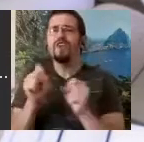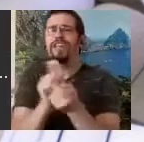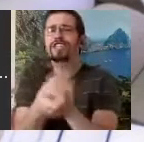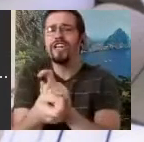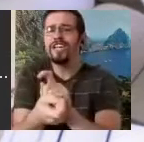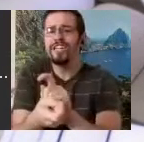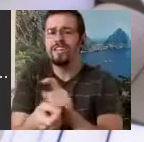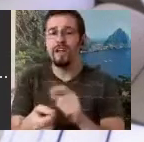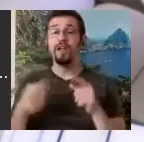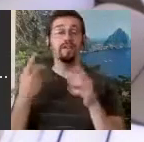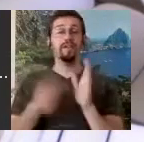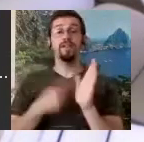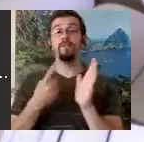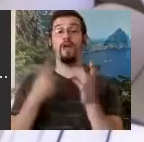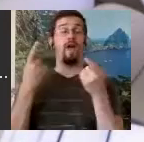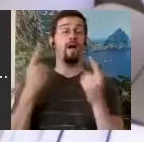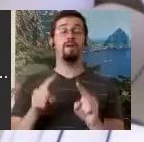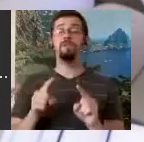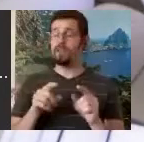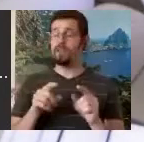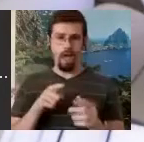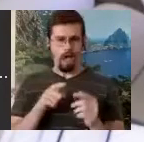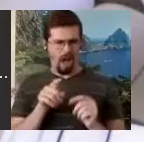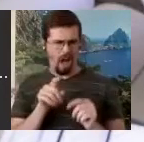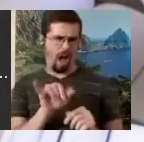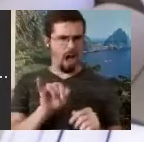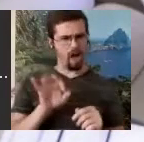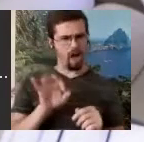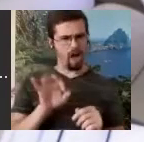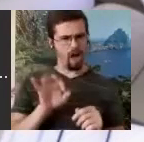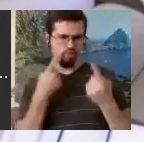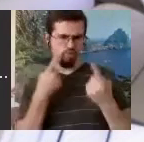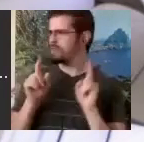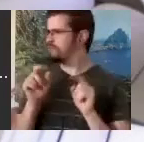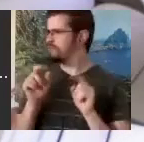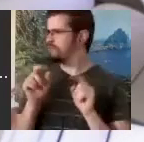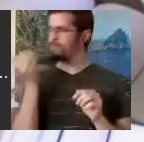something that really works well and everybody says, "Yes! We understand that!"